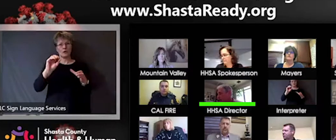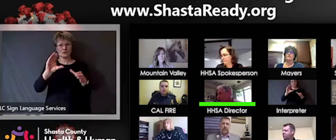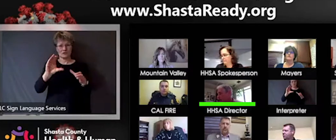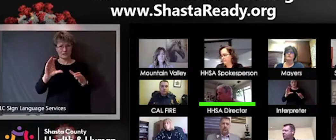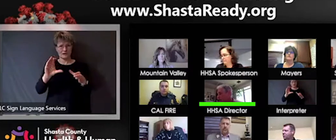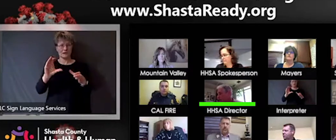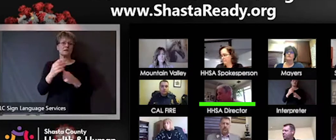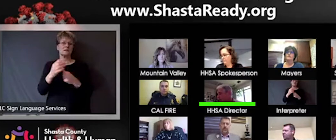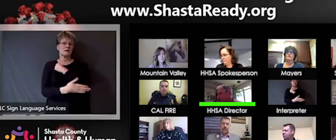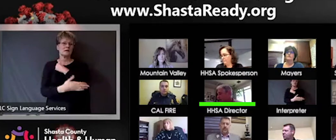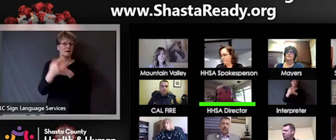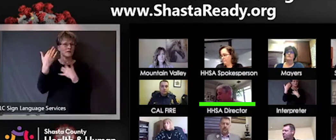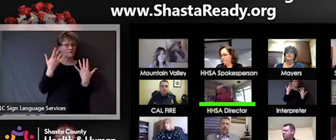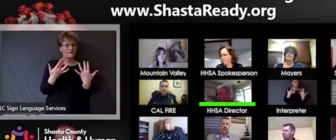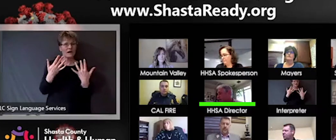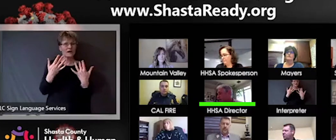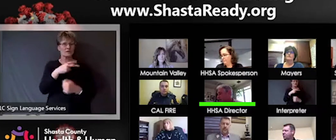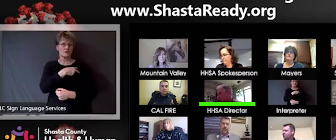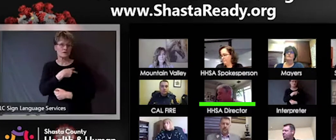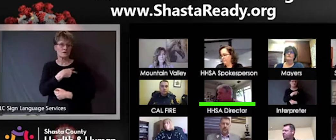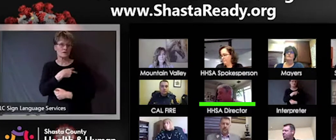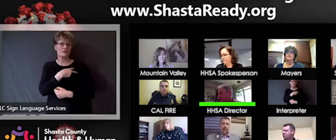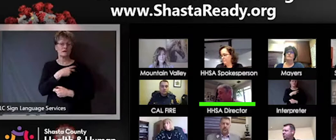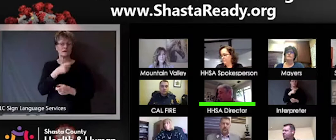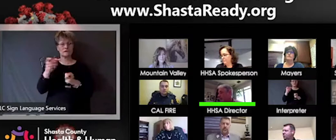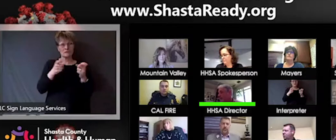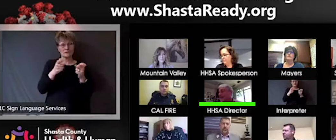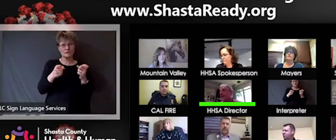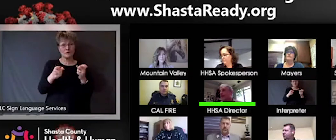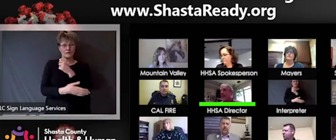County Administrative Office, Support Services, Health and Human Services and